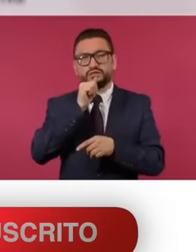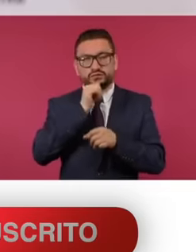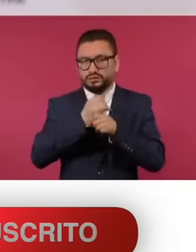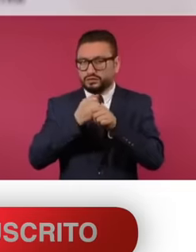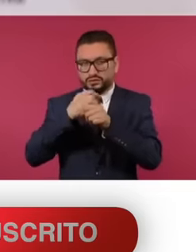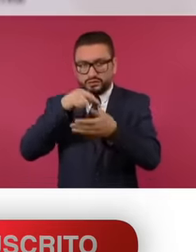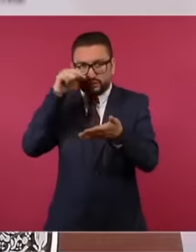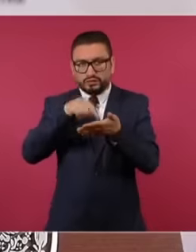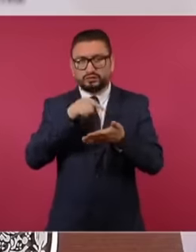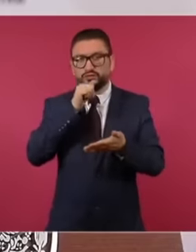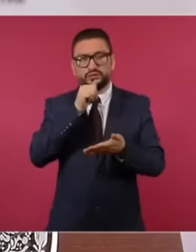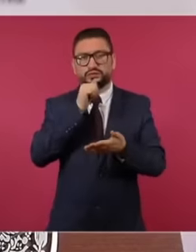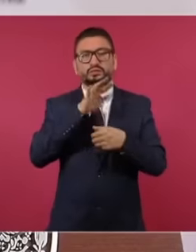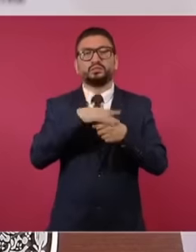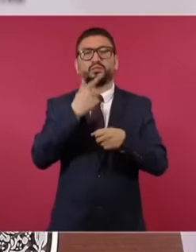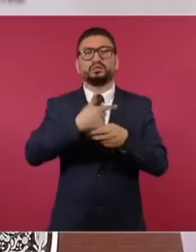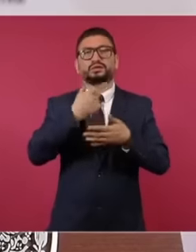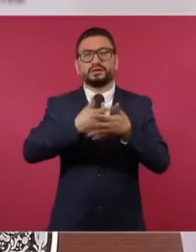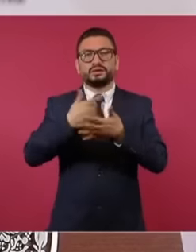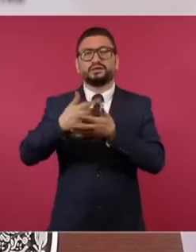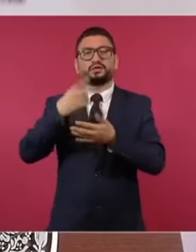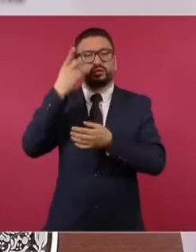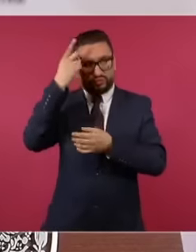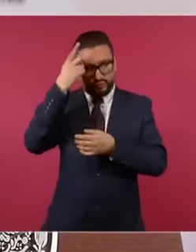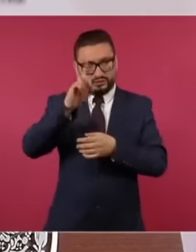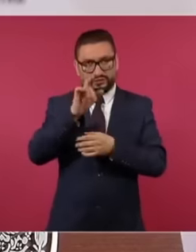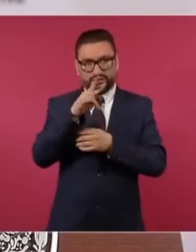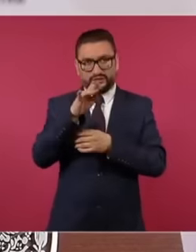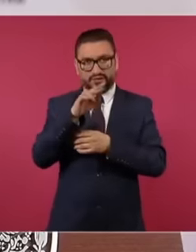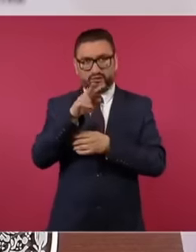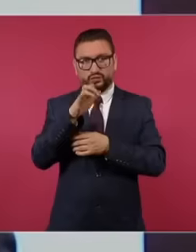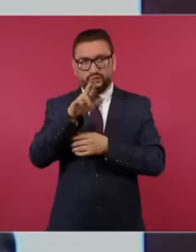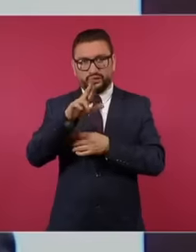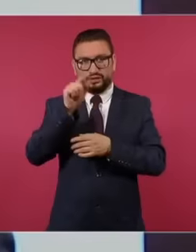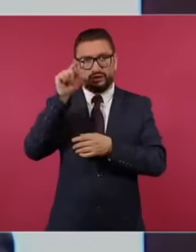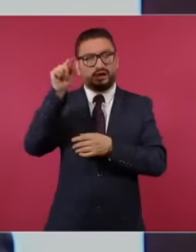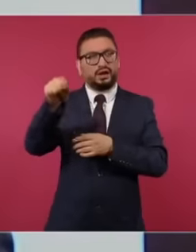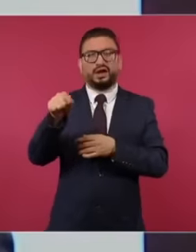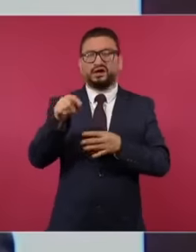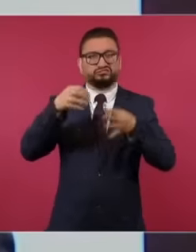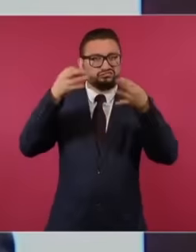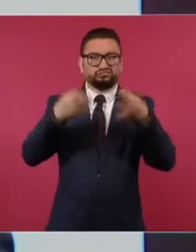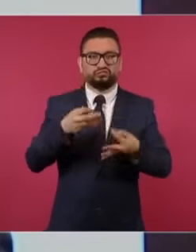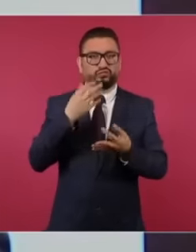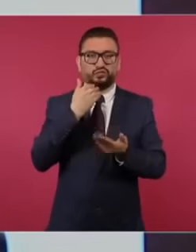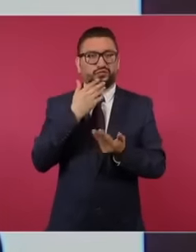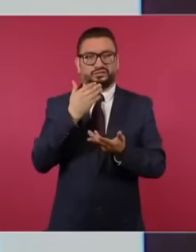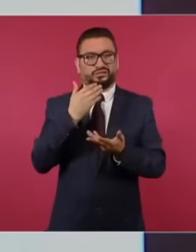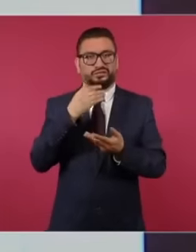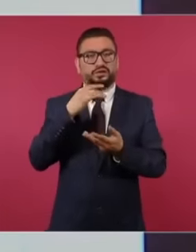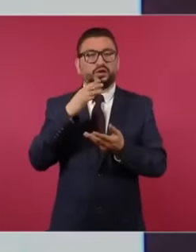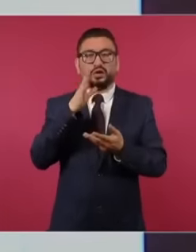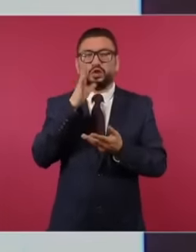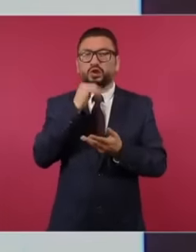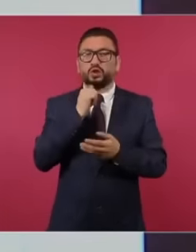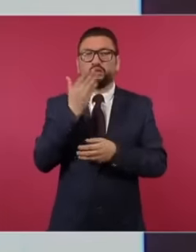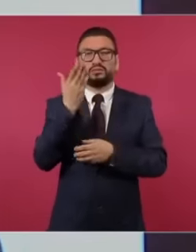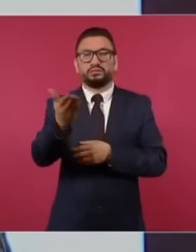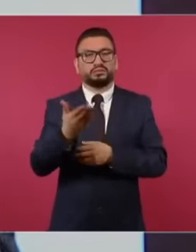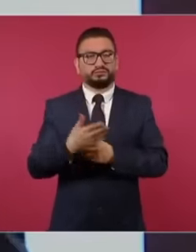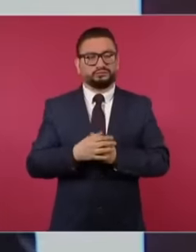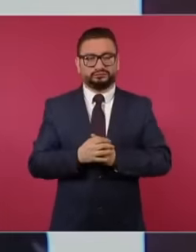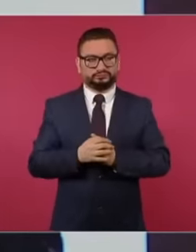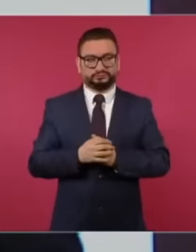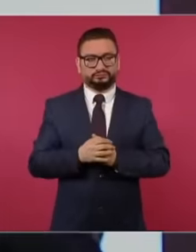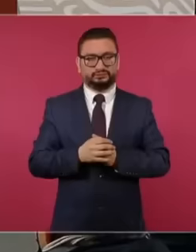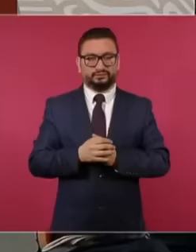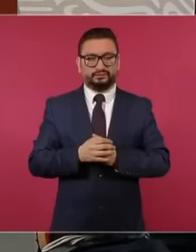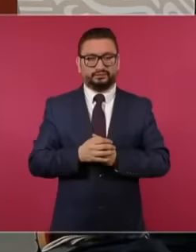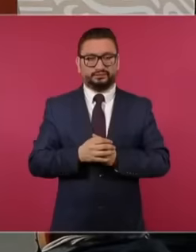because the property records in Deler are very opaque and this They are not available to the public